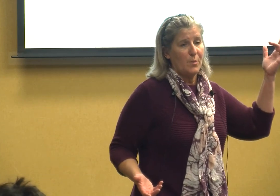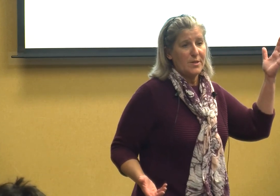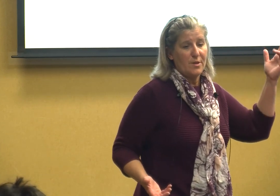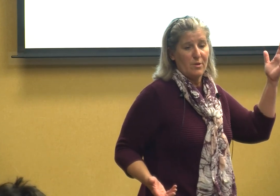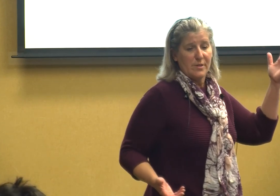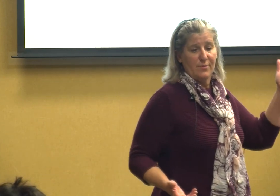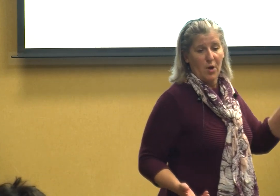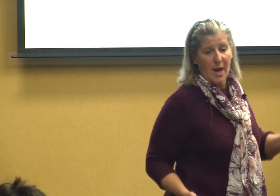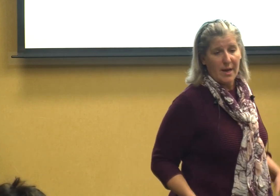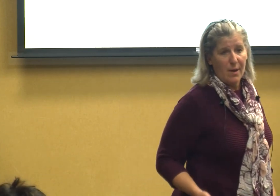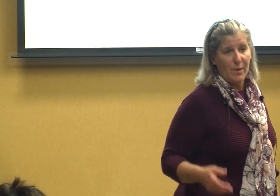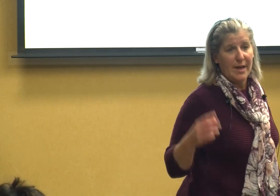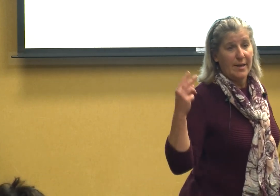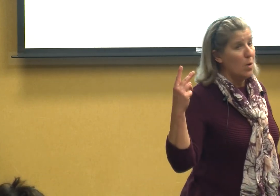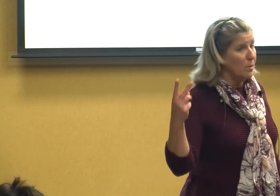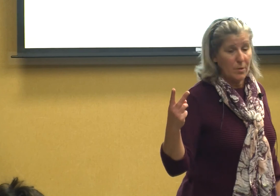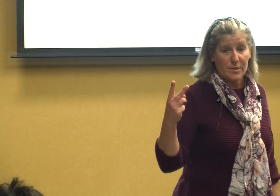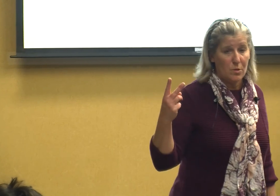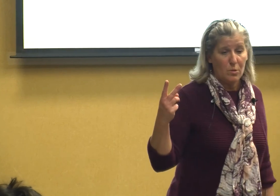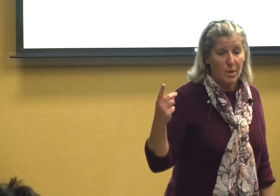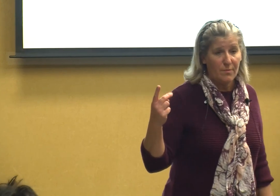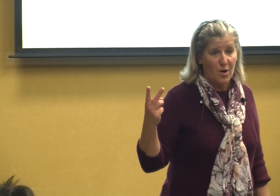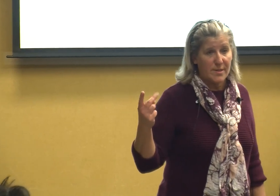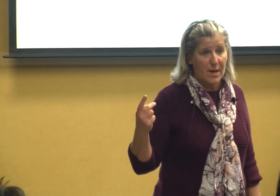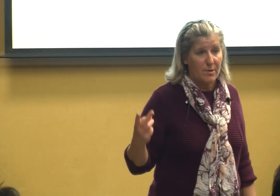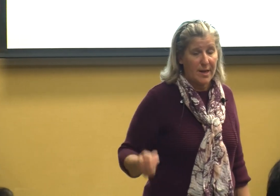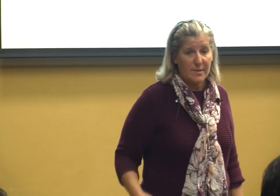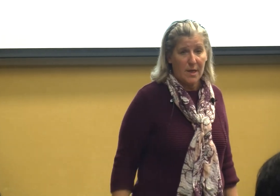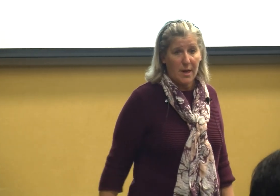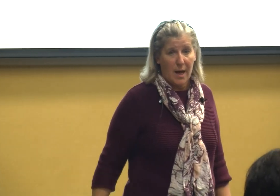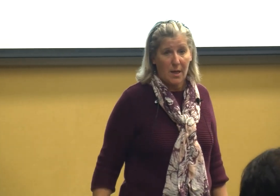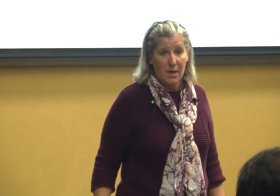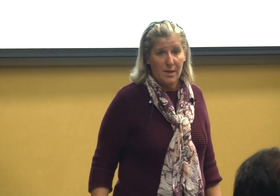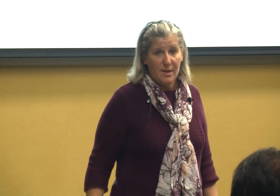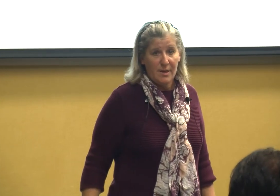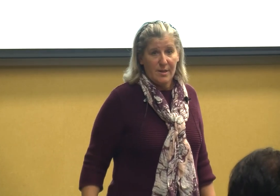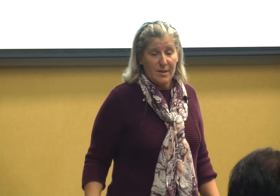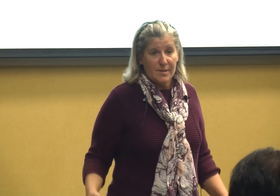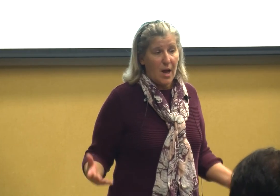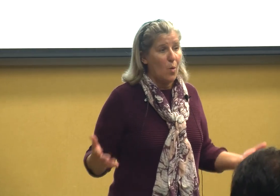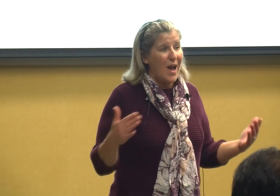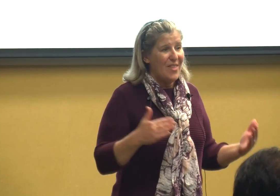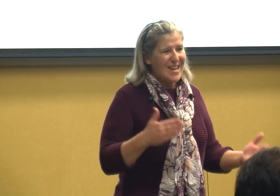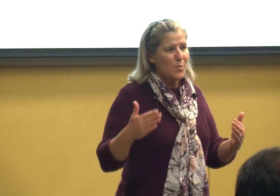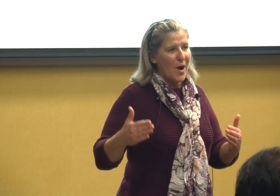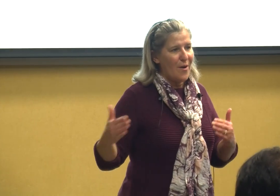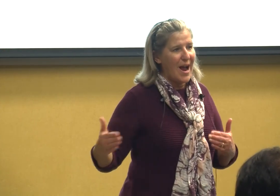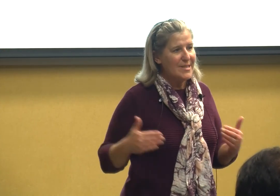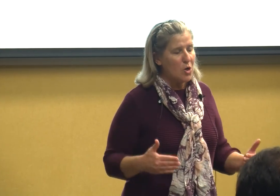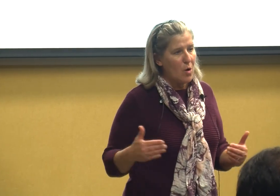Wednesday Thursday Friday we don't go to school on Saturday and Sunday so that's where I start